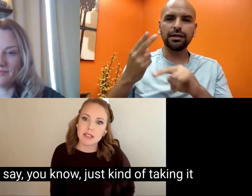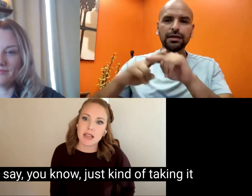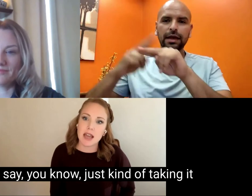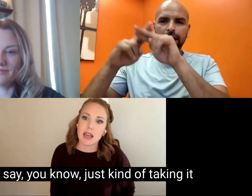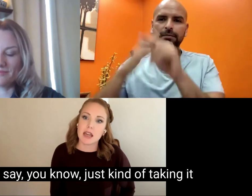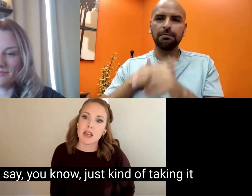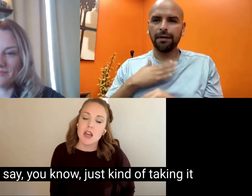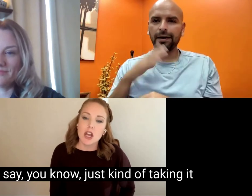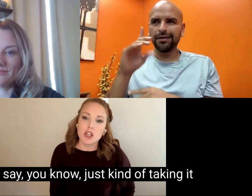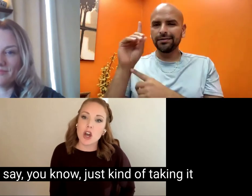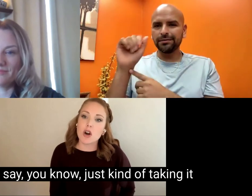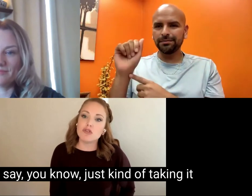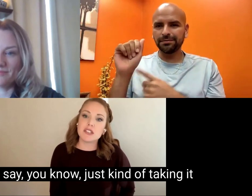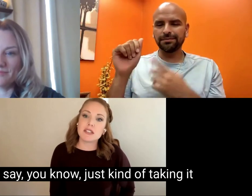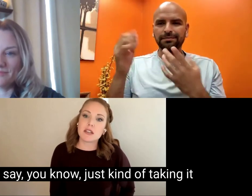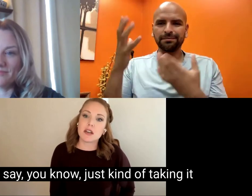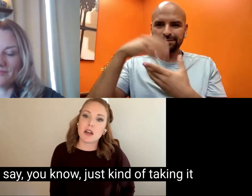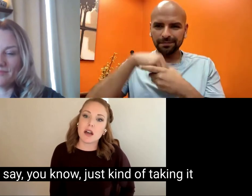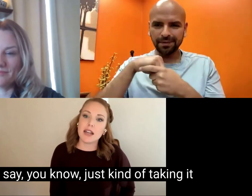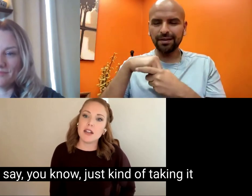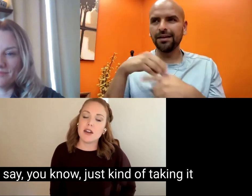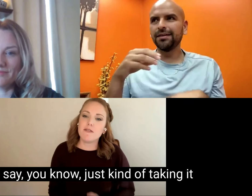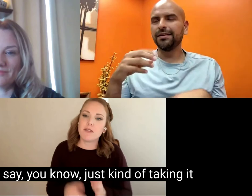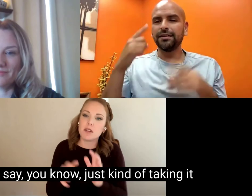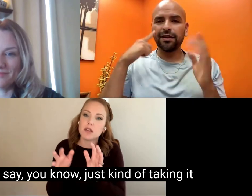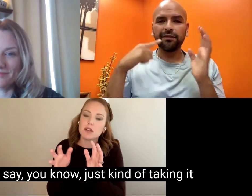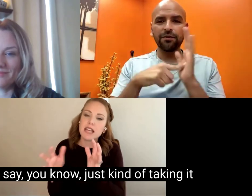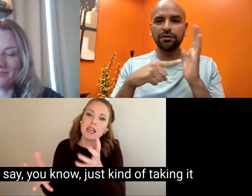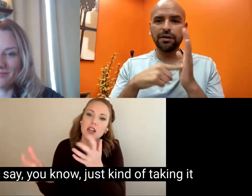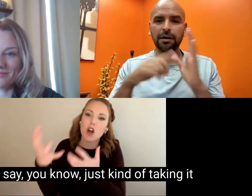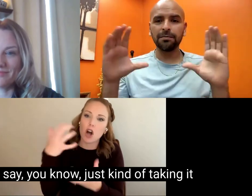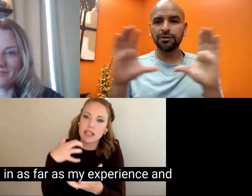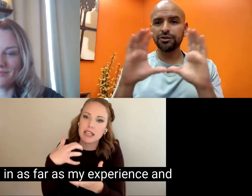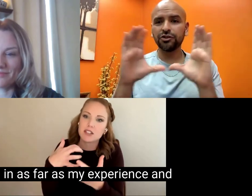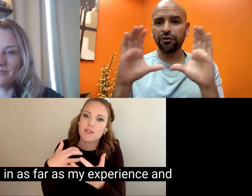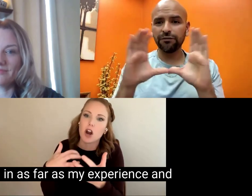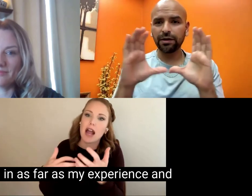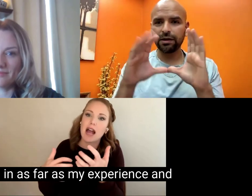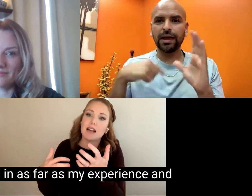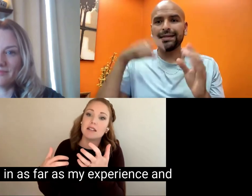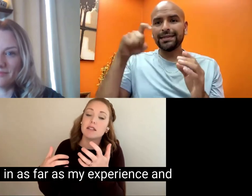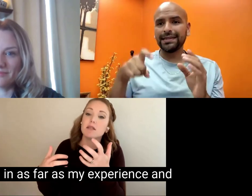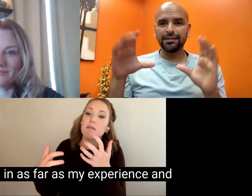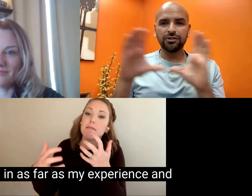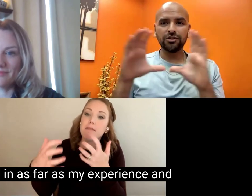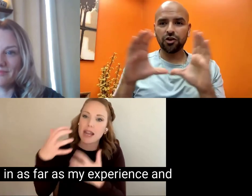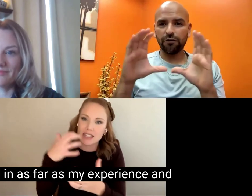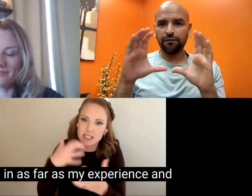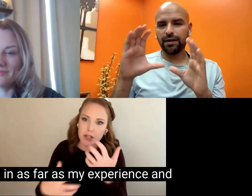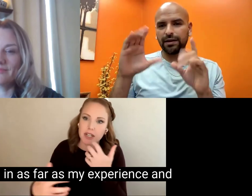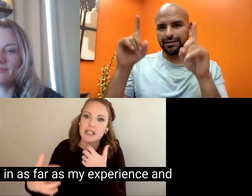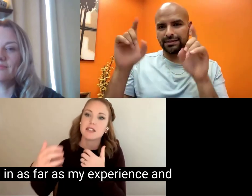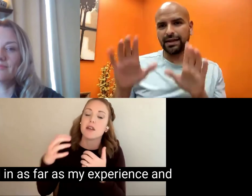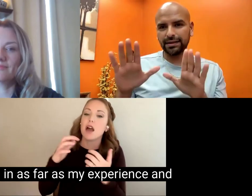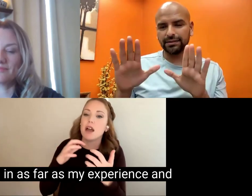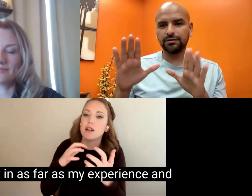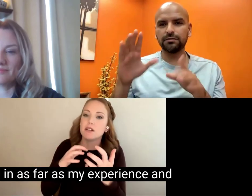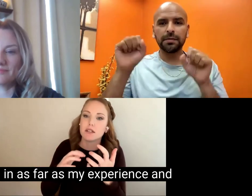would say, you know, just kind of taking it all in as far as my experience and